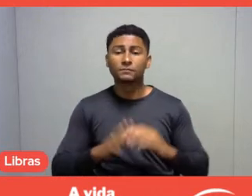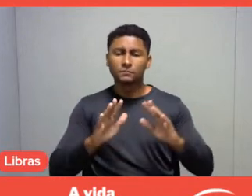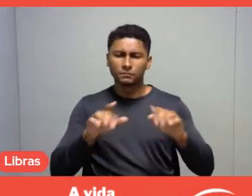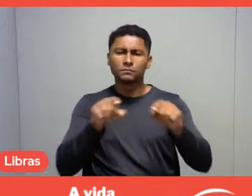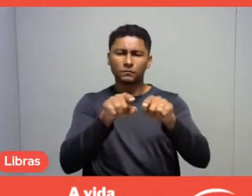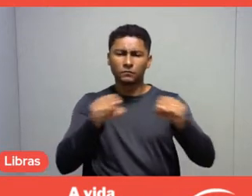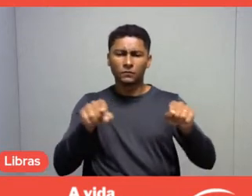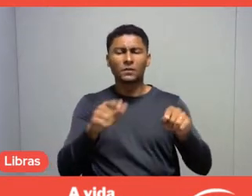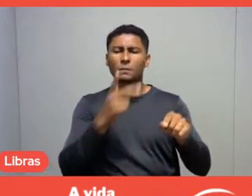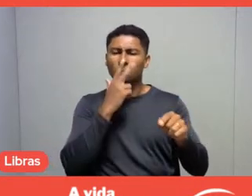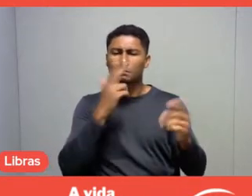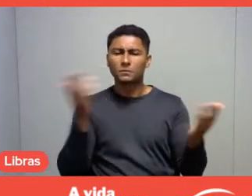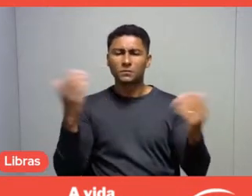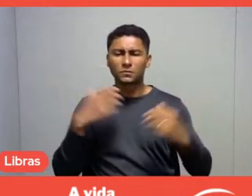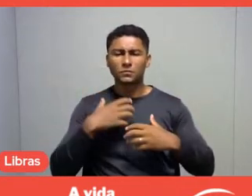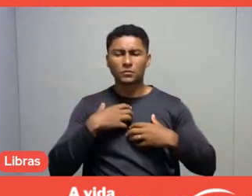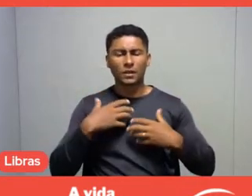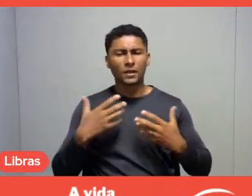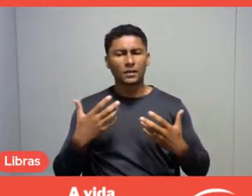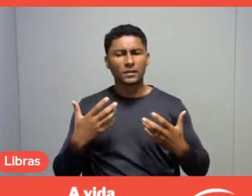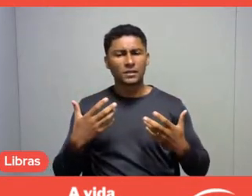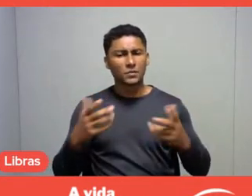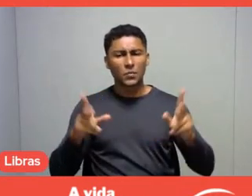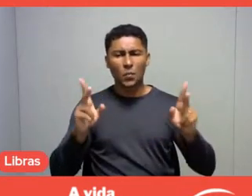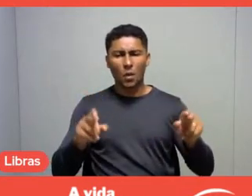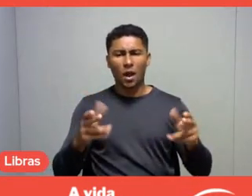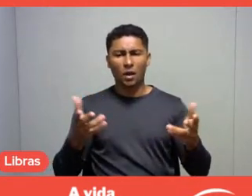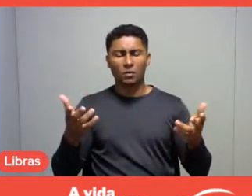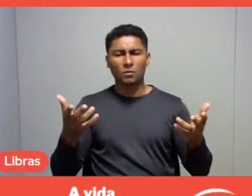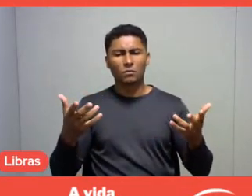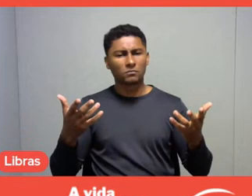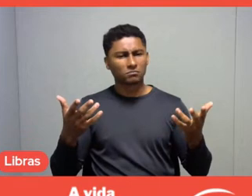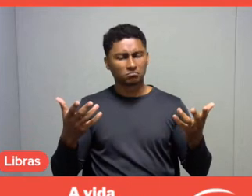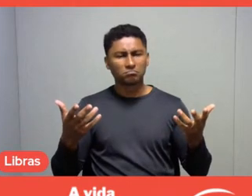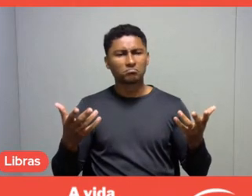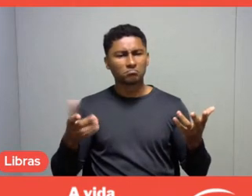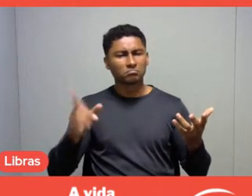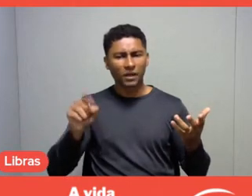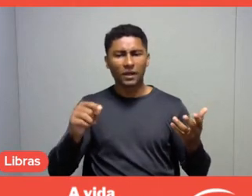because I think that's what moves us, what we are as leisure professionals.